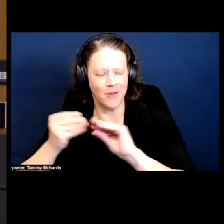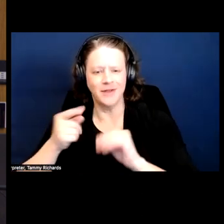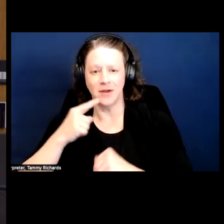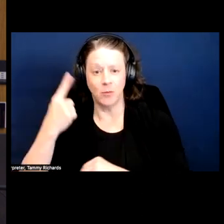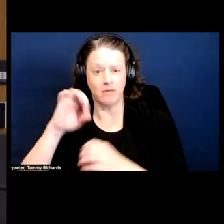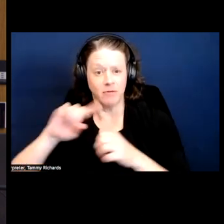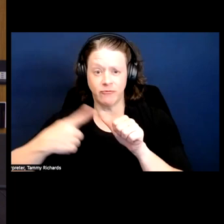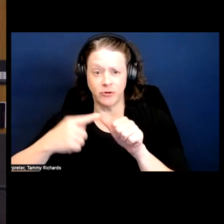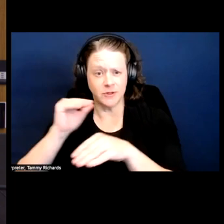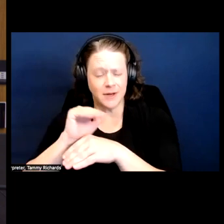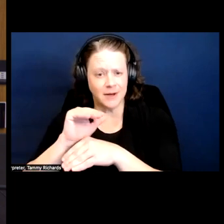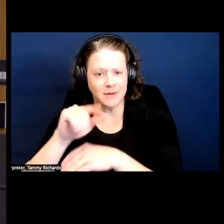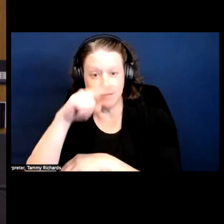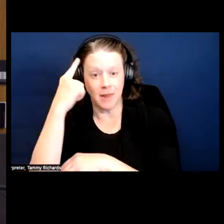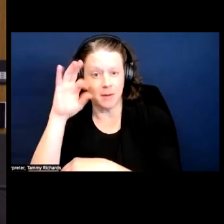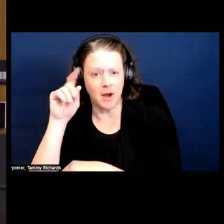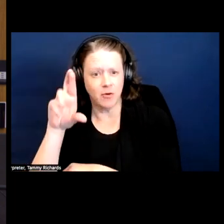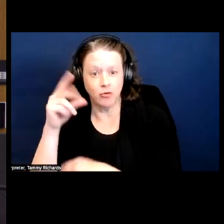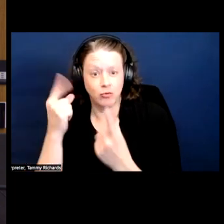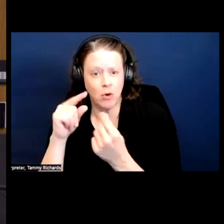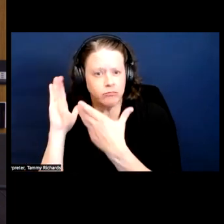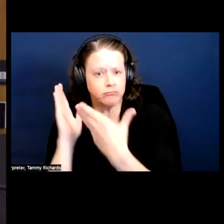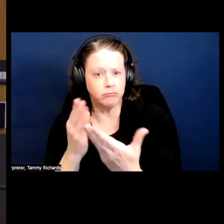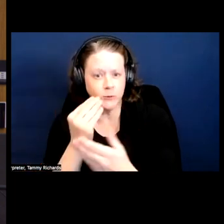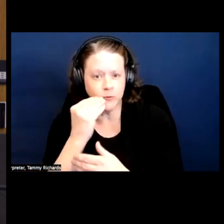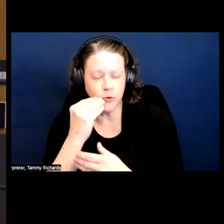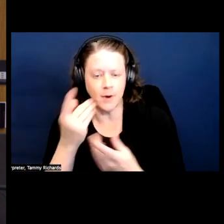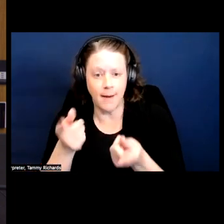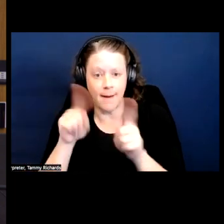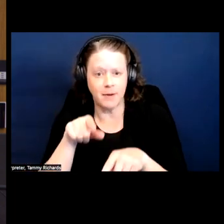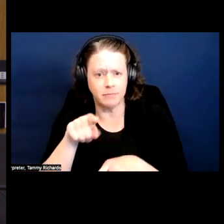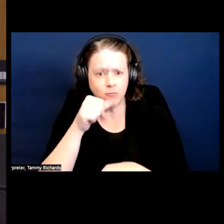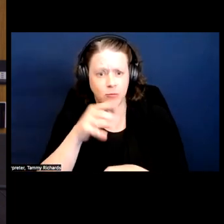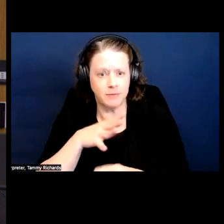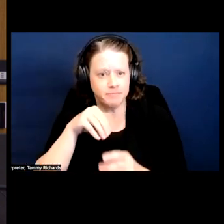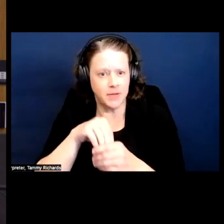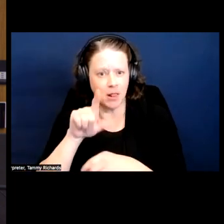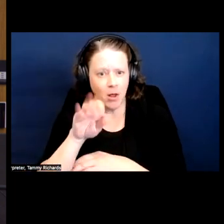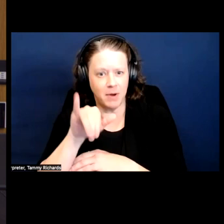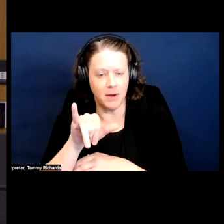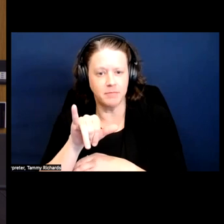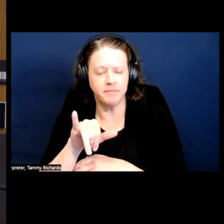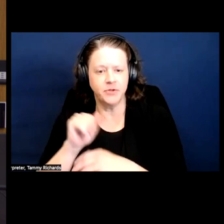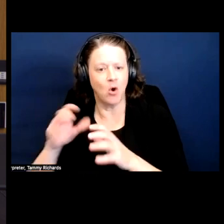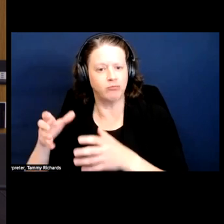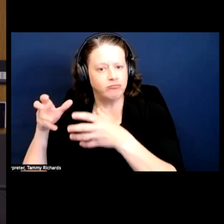food, she was in the lobby and the Panthers got there and FBI said you can't bring that